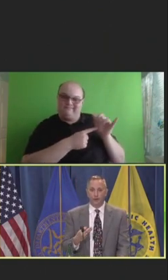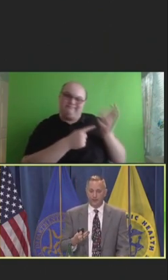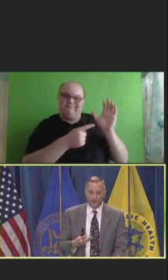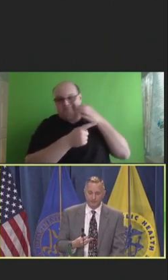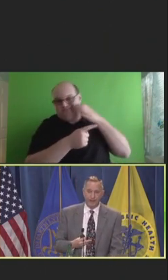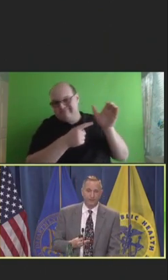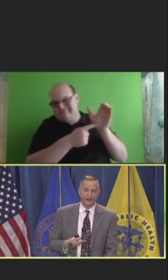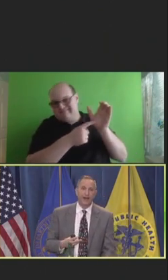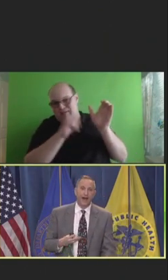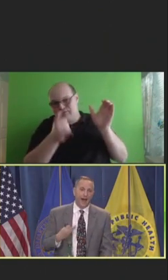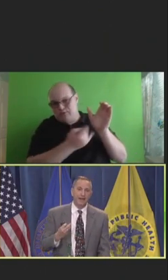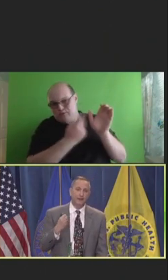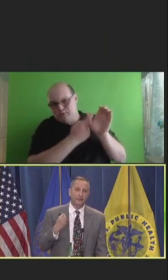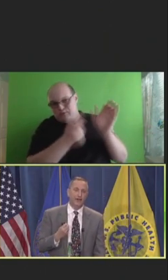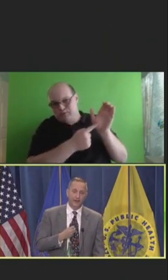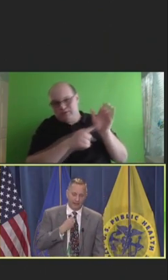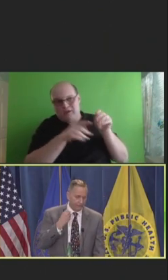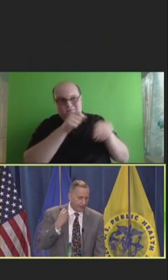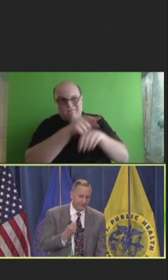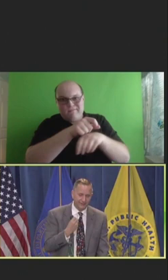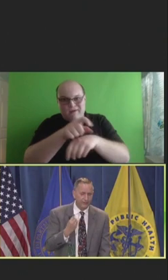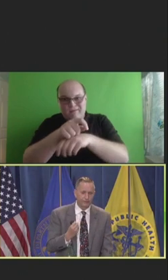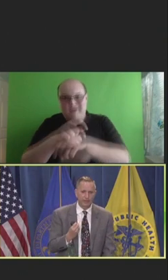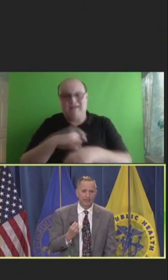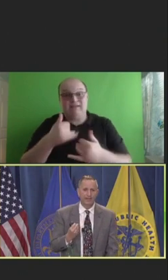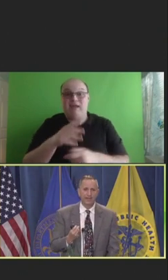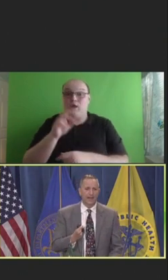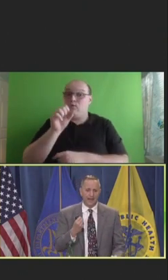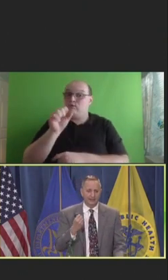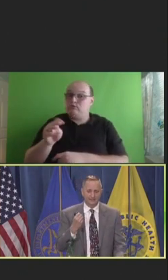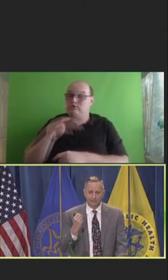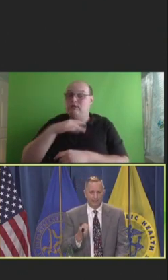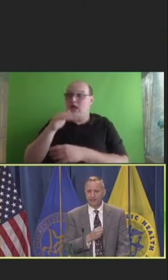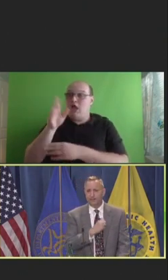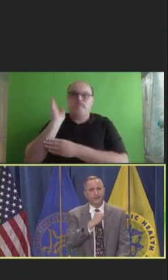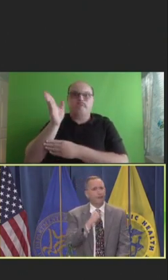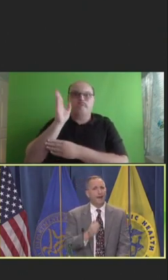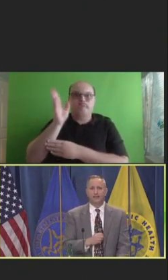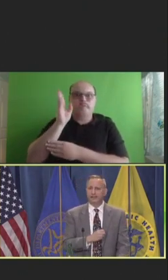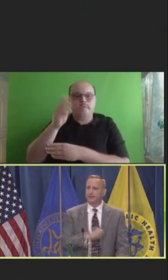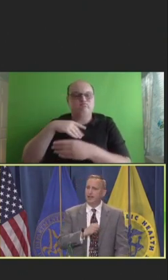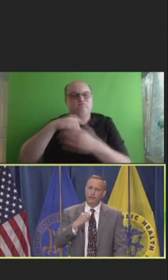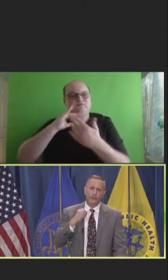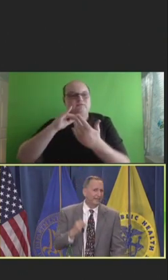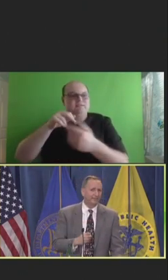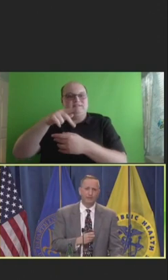As a matter of fact, I now talk and give talks on social media as the ability to change population health.